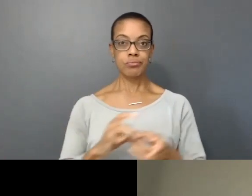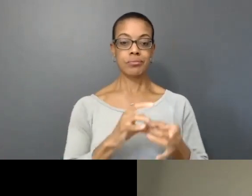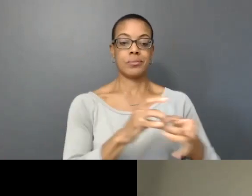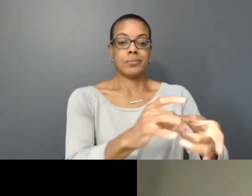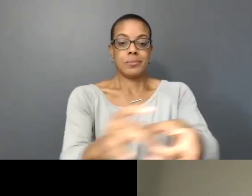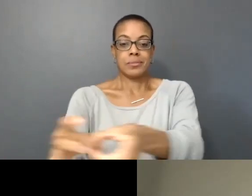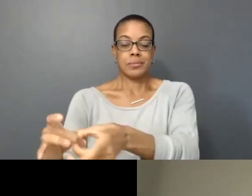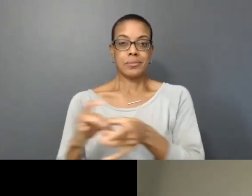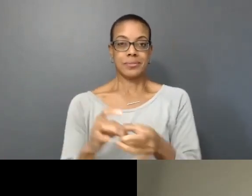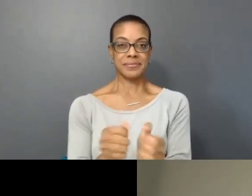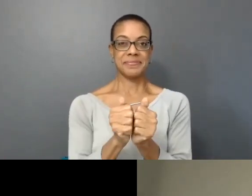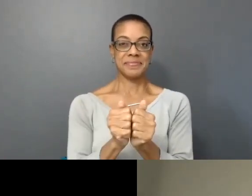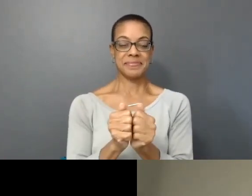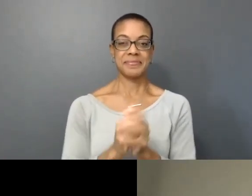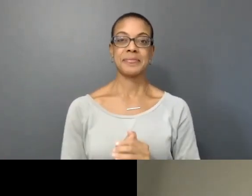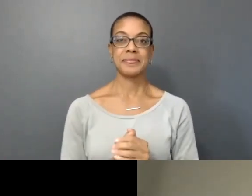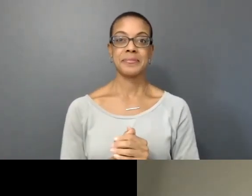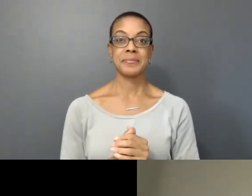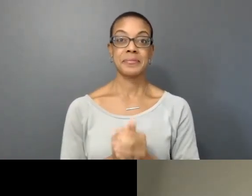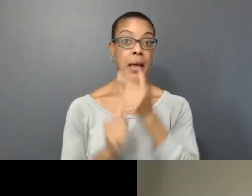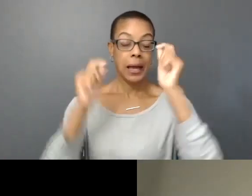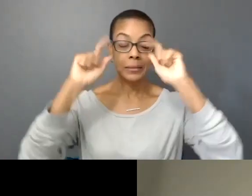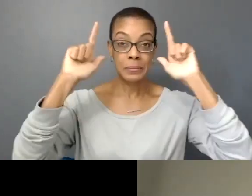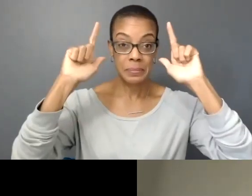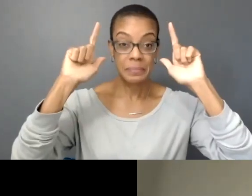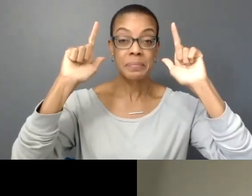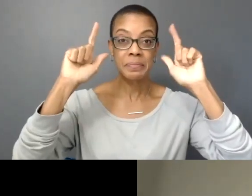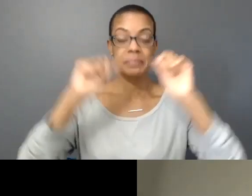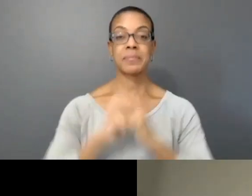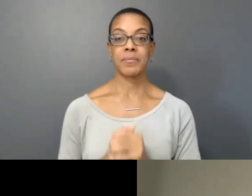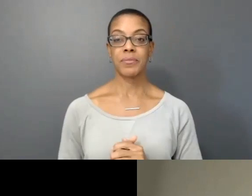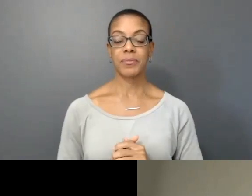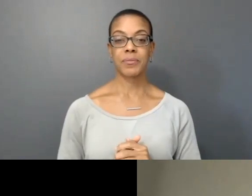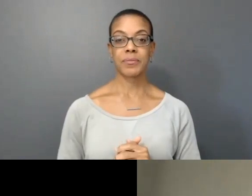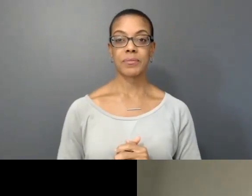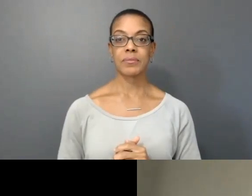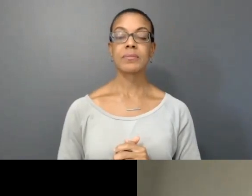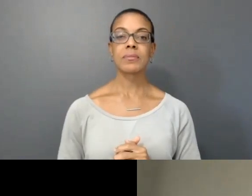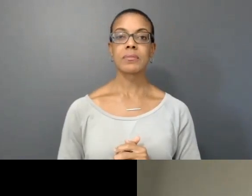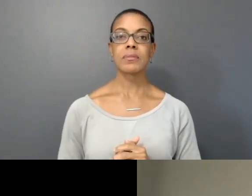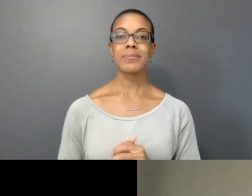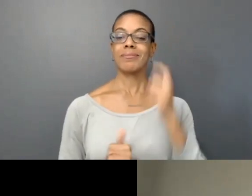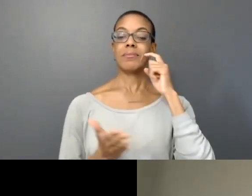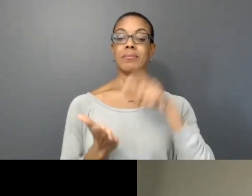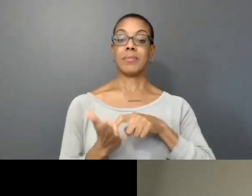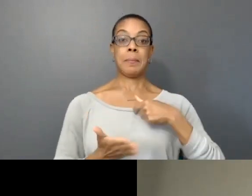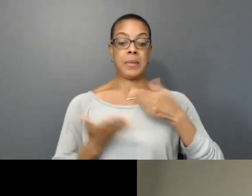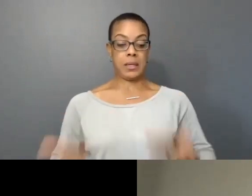and you can open your eyes now if you want. I wanted to acknowledge where I am and where